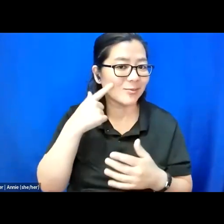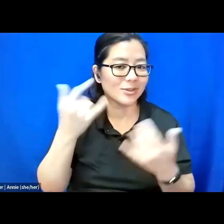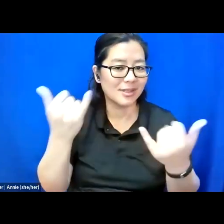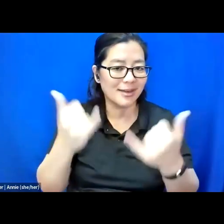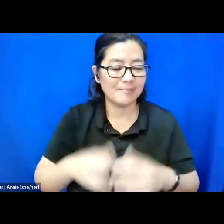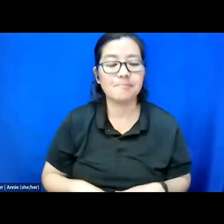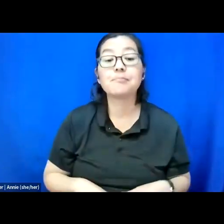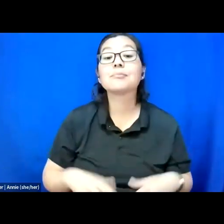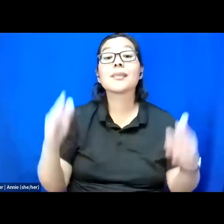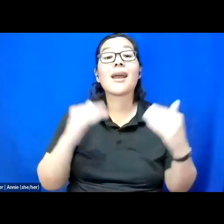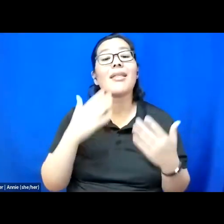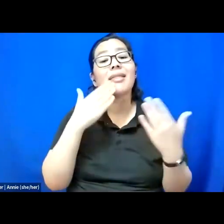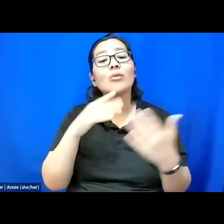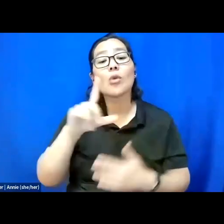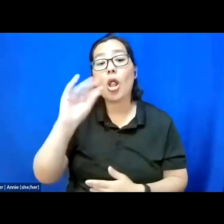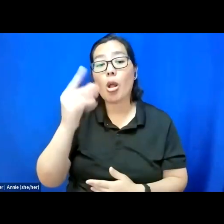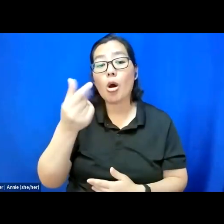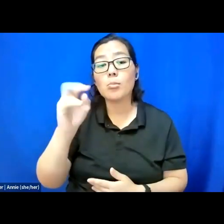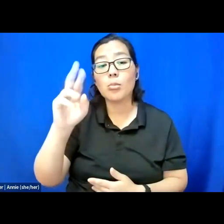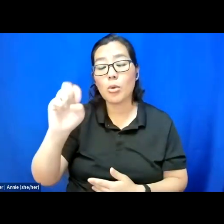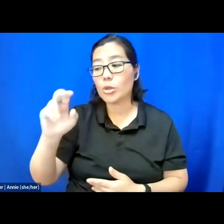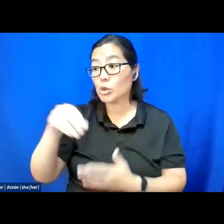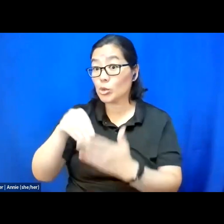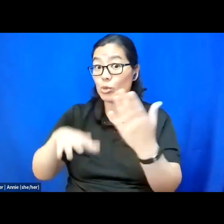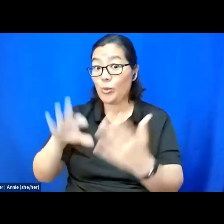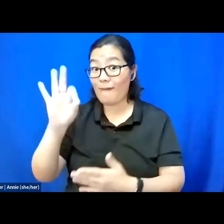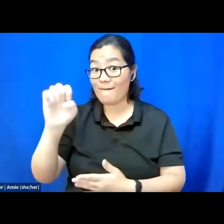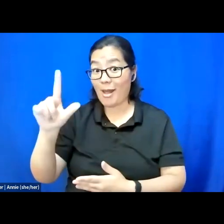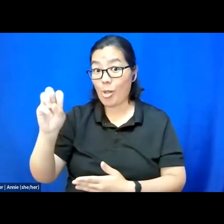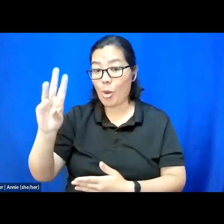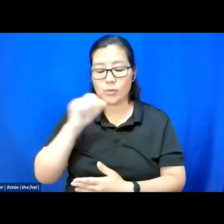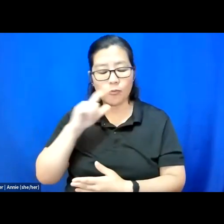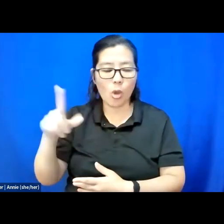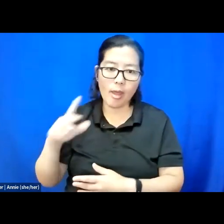and our Longmore student fellows for all their help supporting every step of the Emerge process.